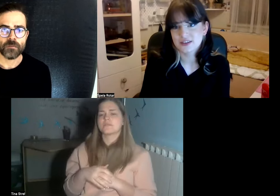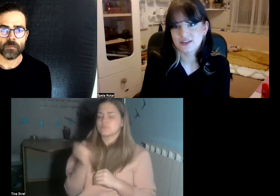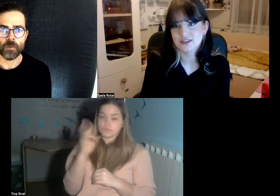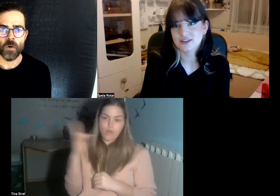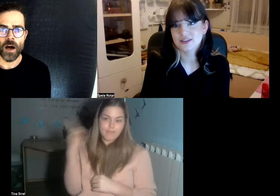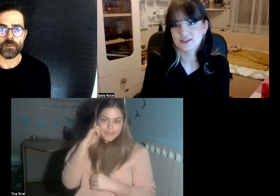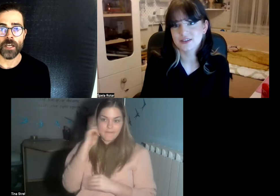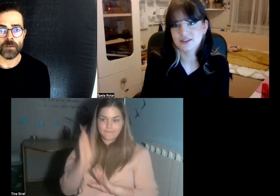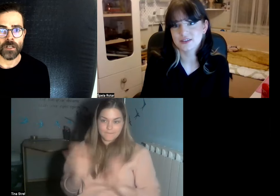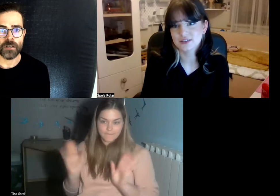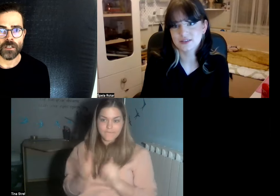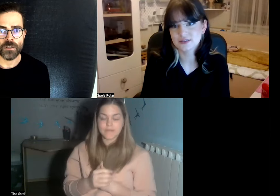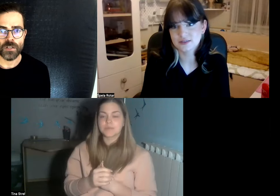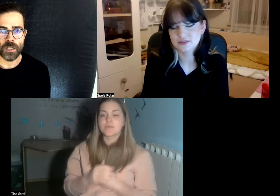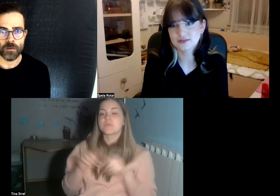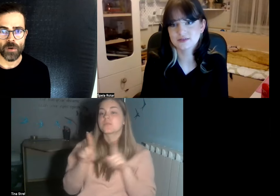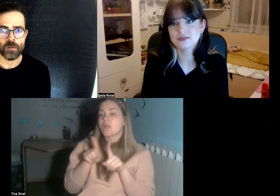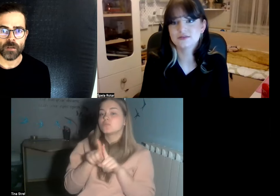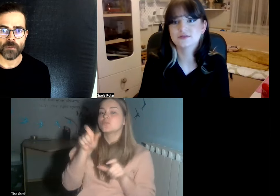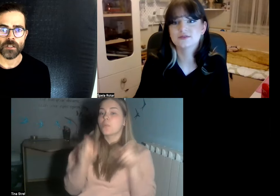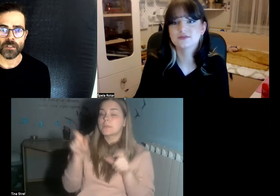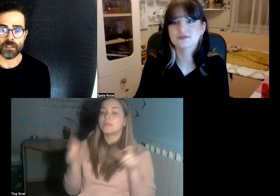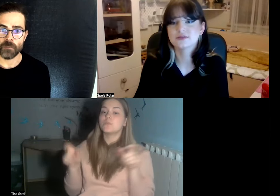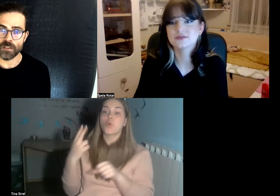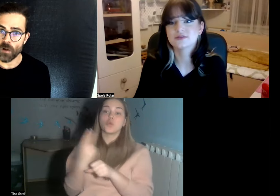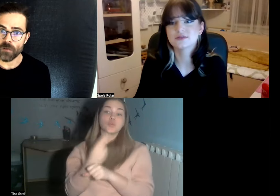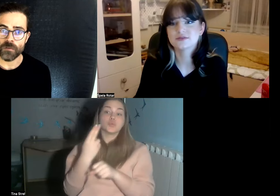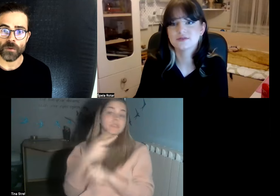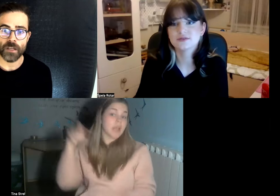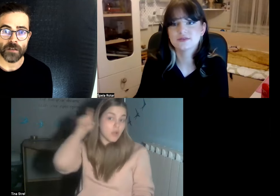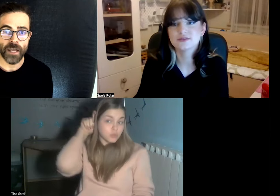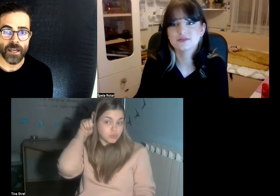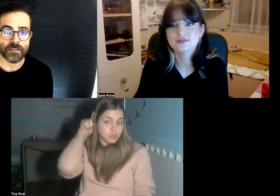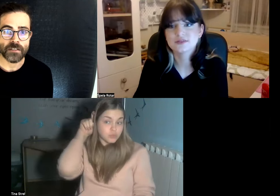people who have hearing issues hearing problems that can be solved with hearing aids